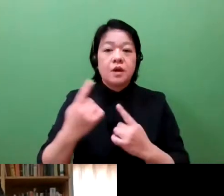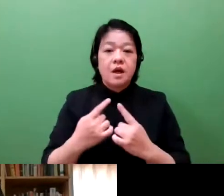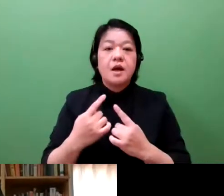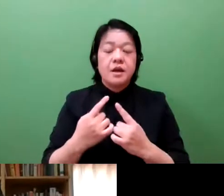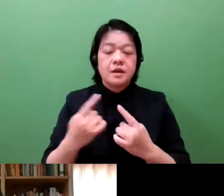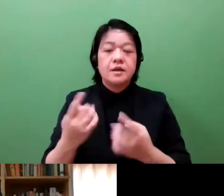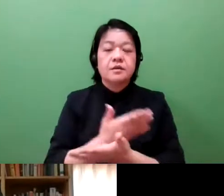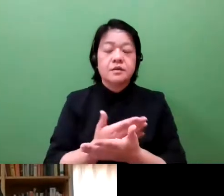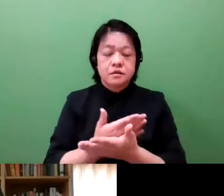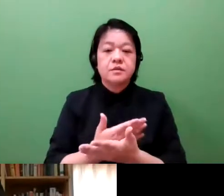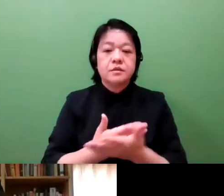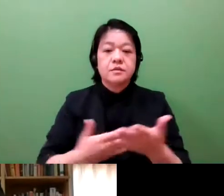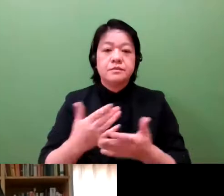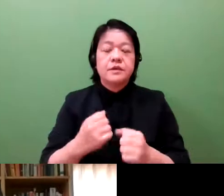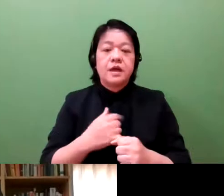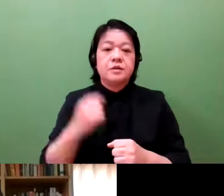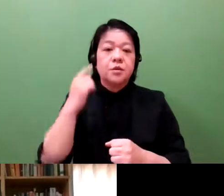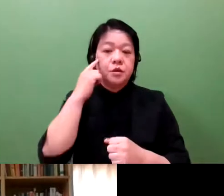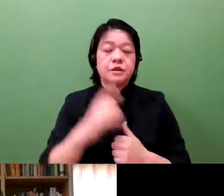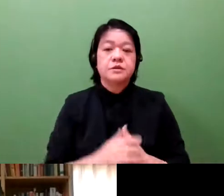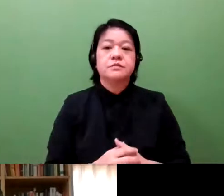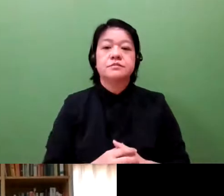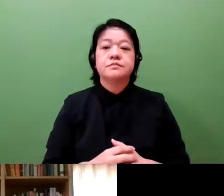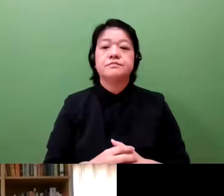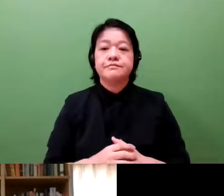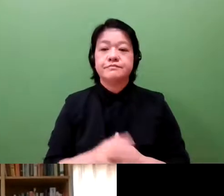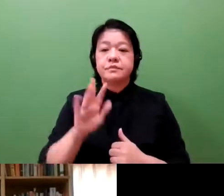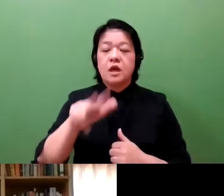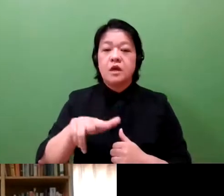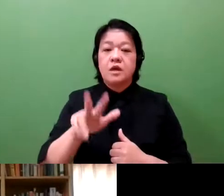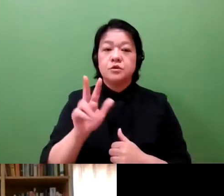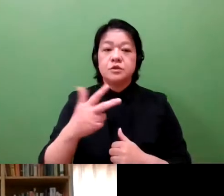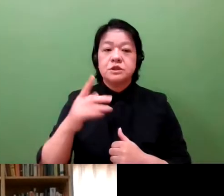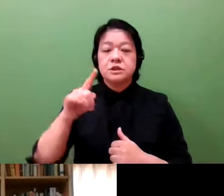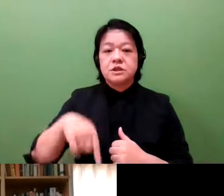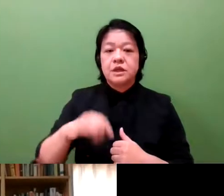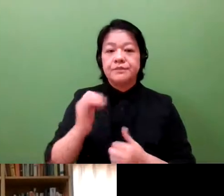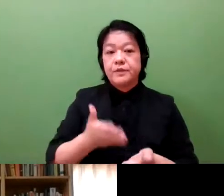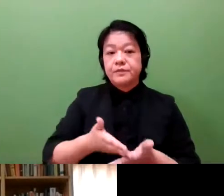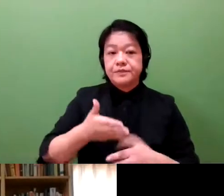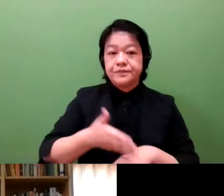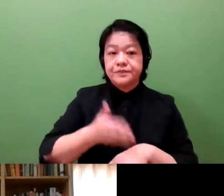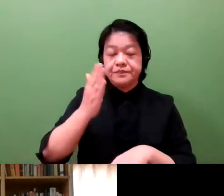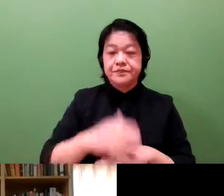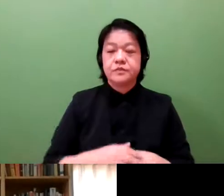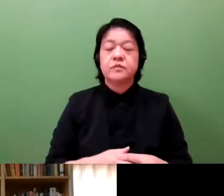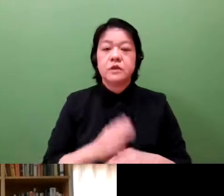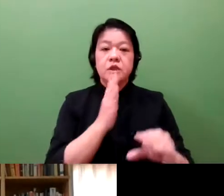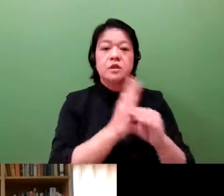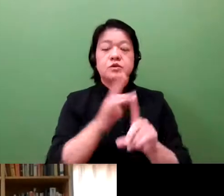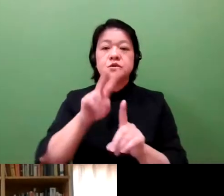Thank you, Kelsey. It's a pleasure to be here with so many small business leaders and champions of intellectual property rights